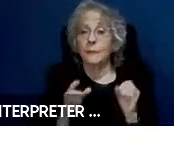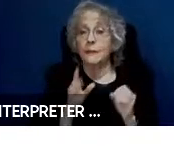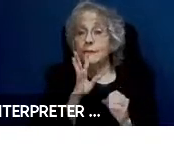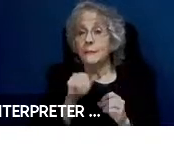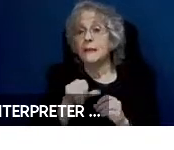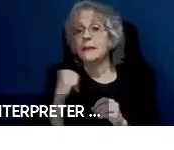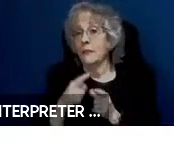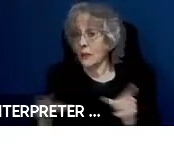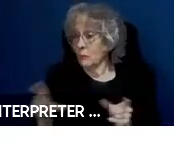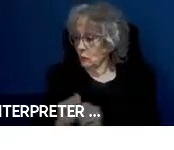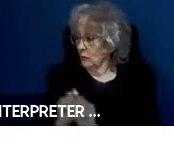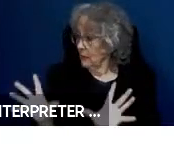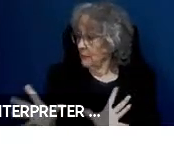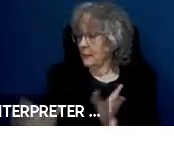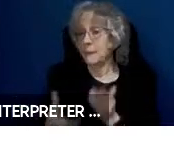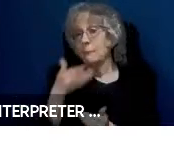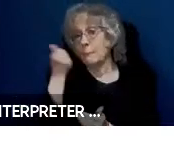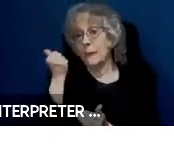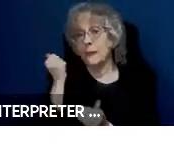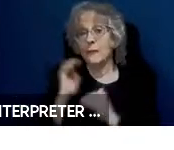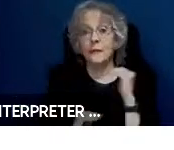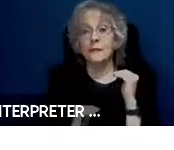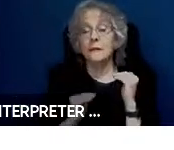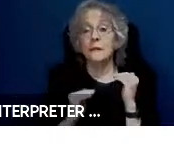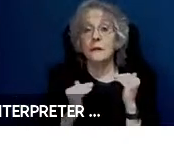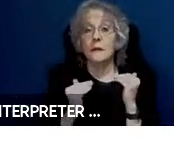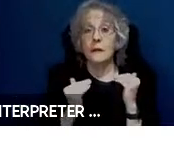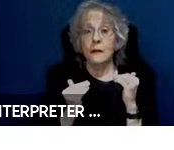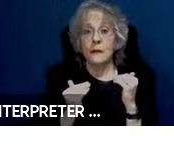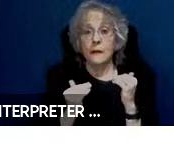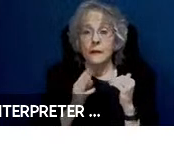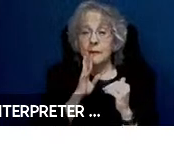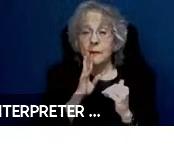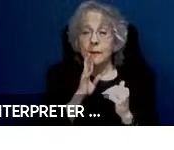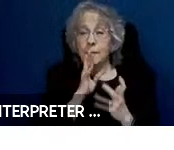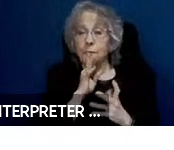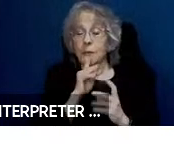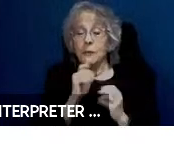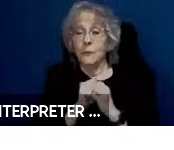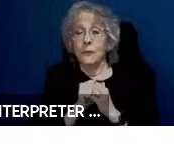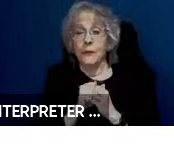which might be better than having them speak with a foreign accent in English, but if you